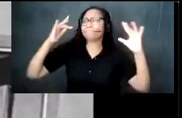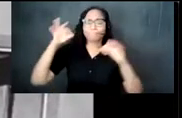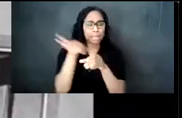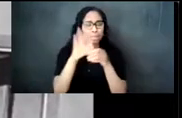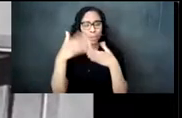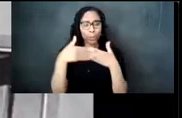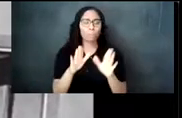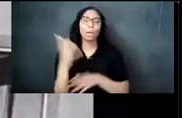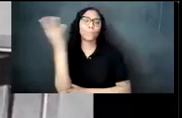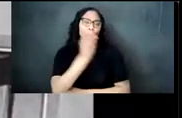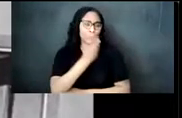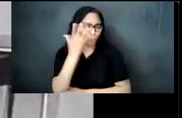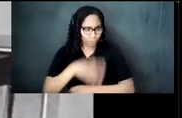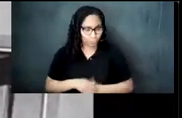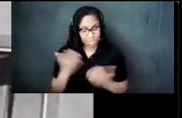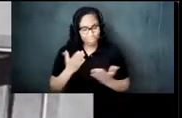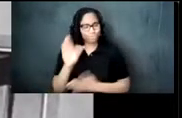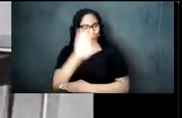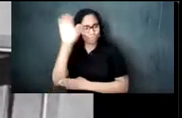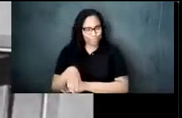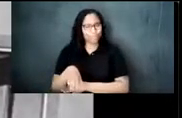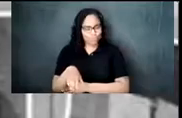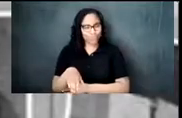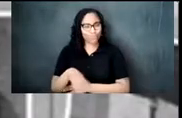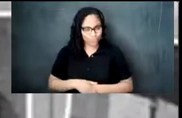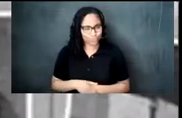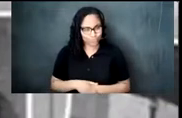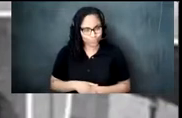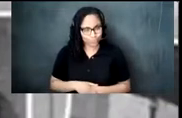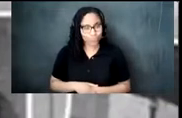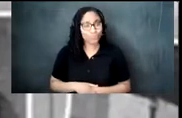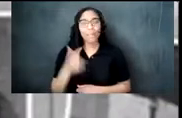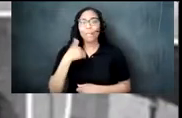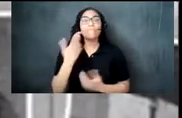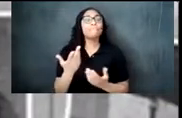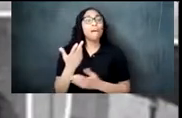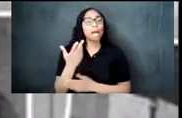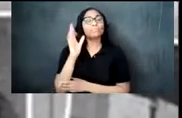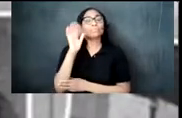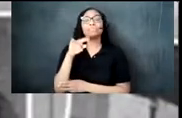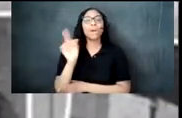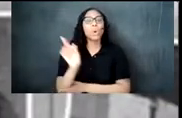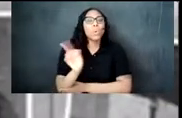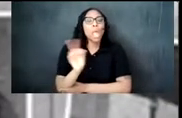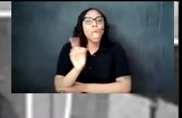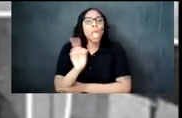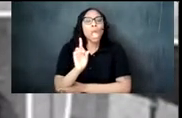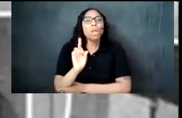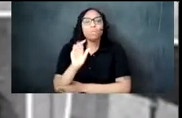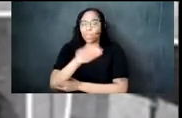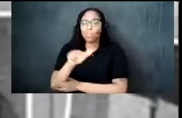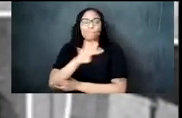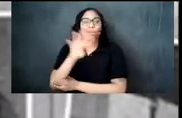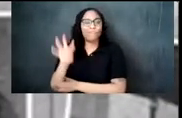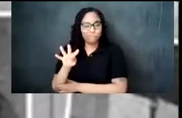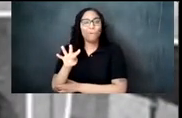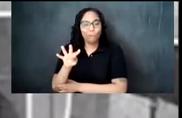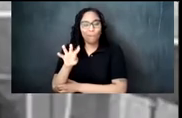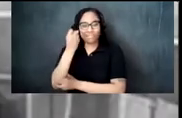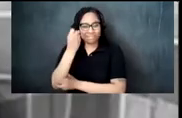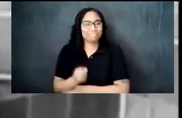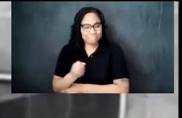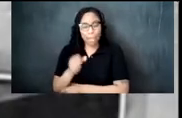in chicago the idlt room was located at 3344 south michigan avenue whether the occasion was